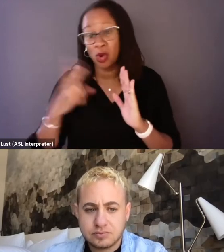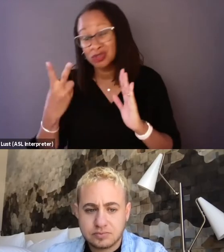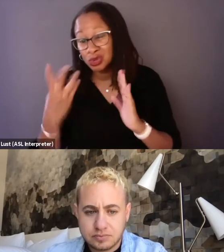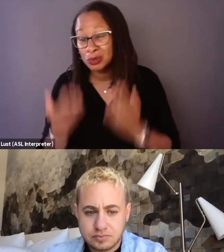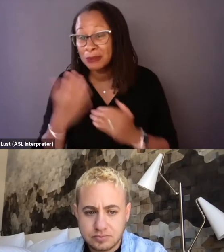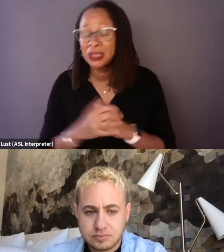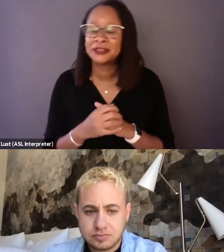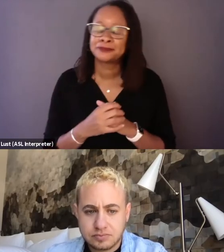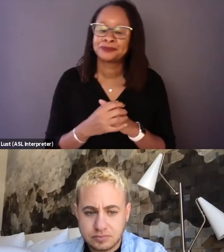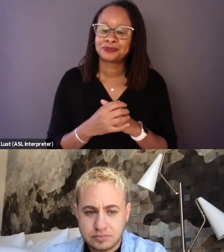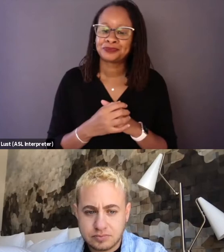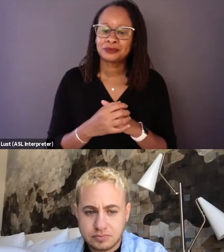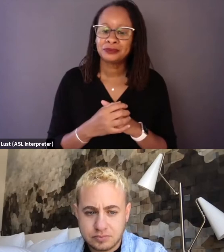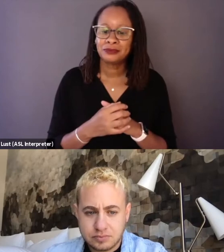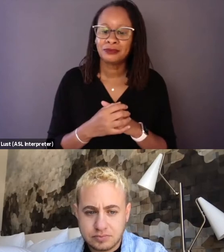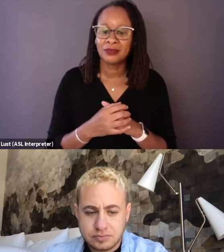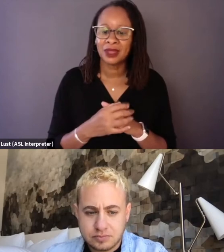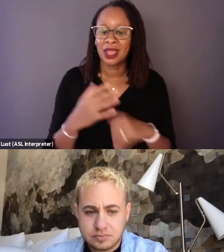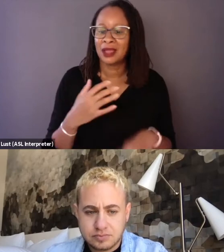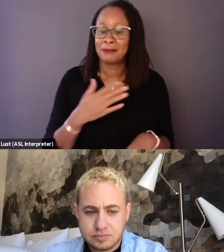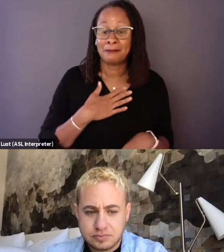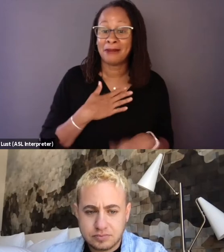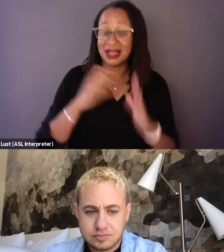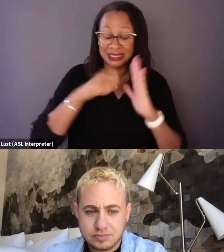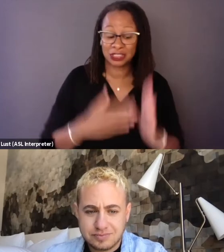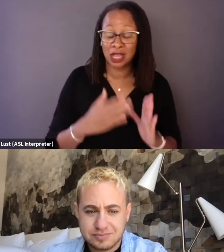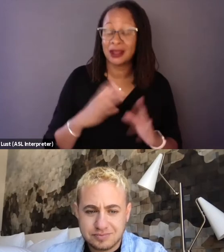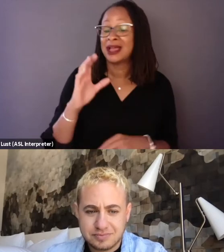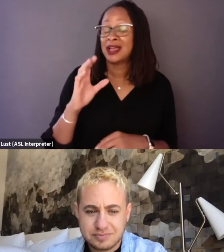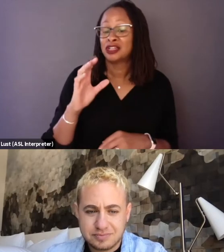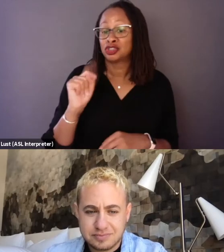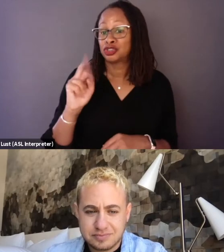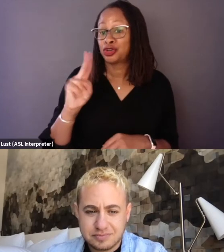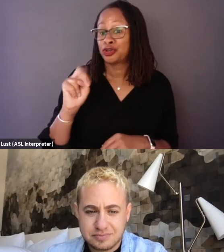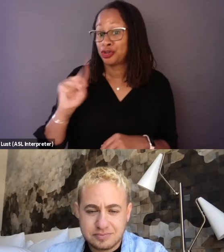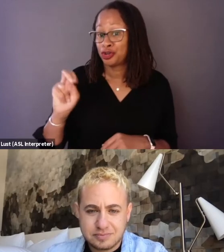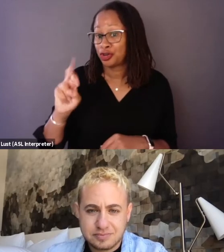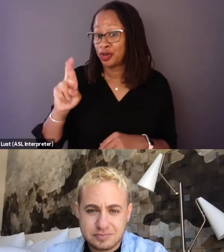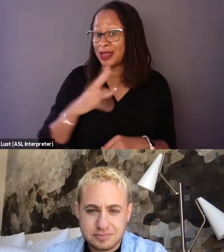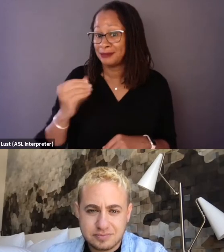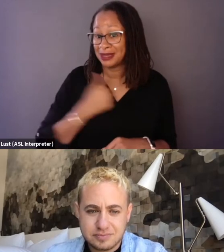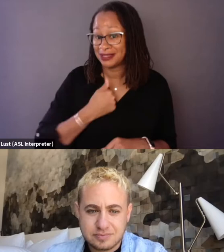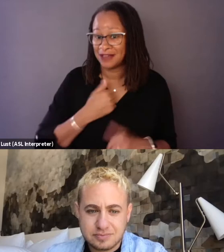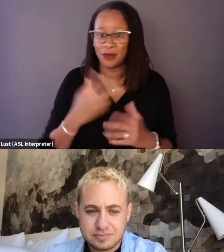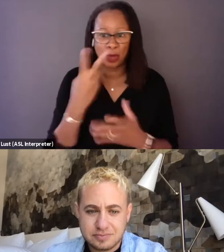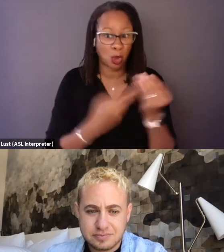and my cinematographer Turner and I, we're both running around with the camera. I mean, just like bananas.